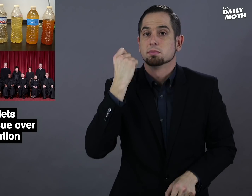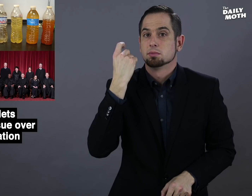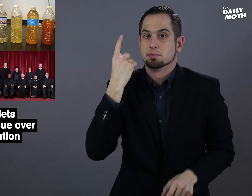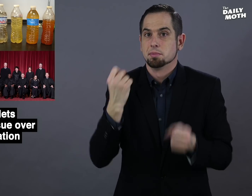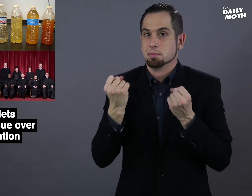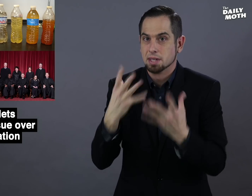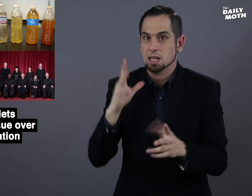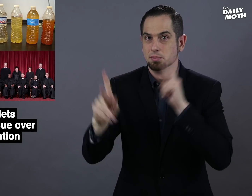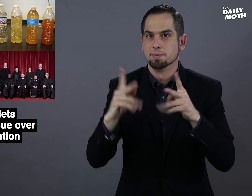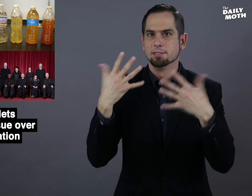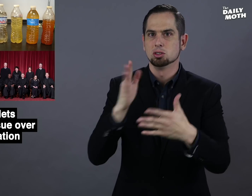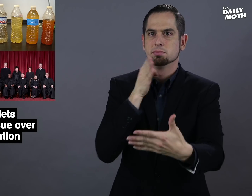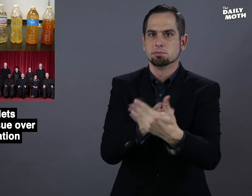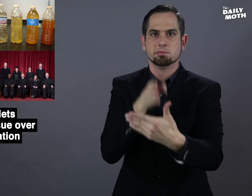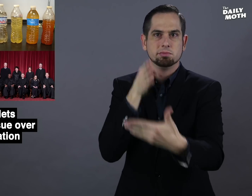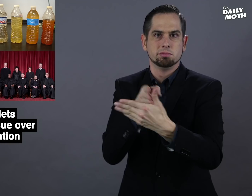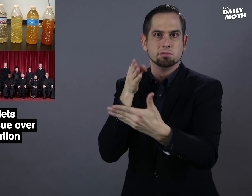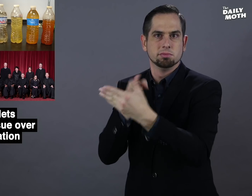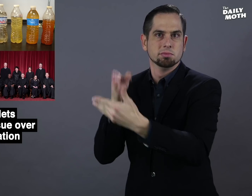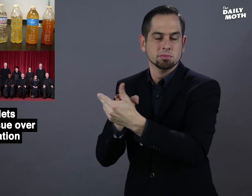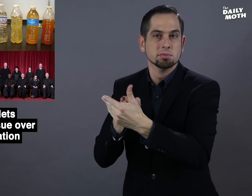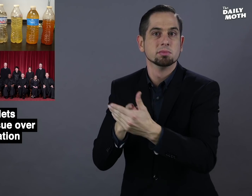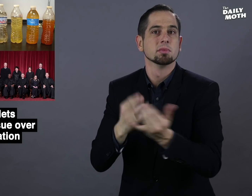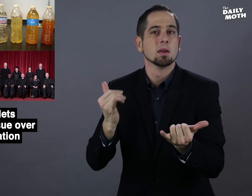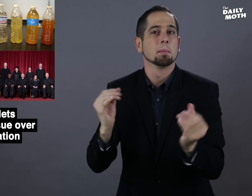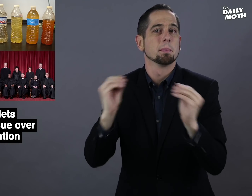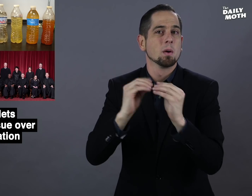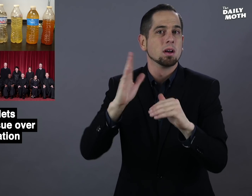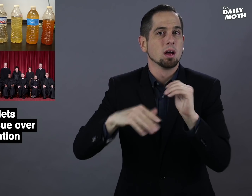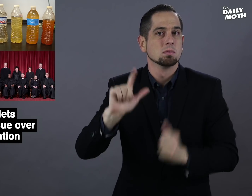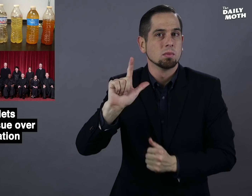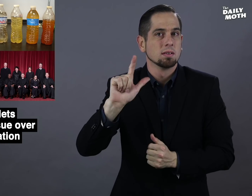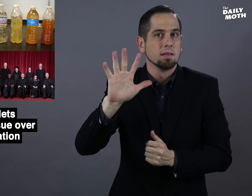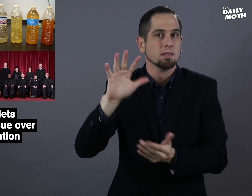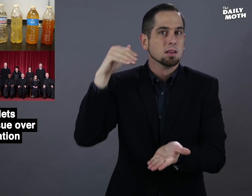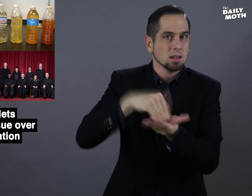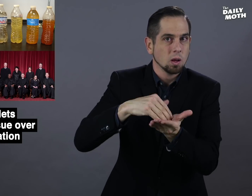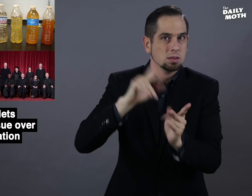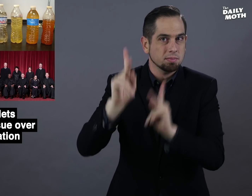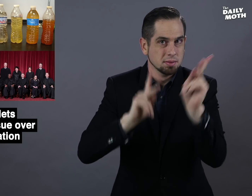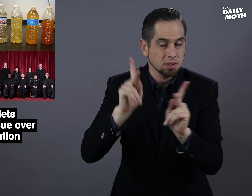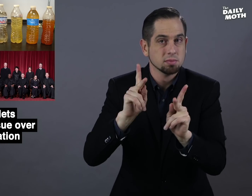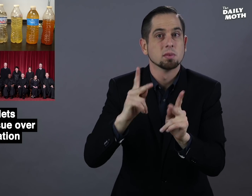but many people have filed lawsuits. There are more than 25,000 people,